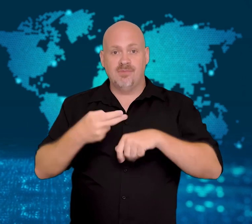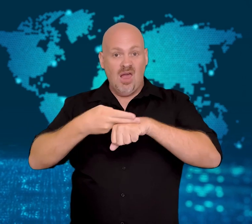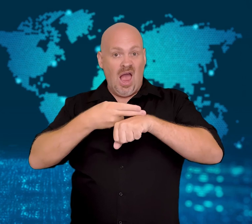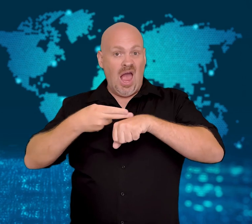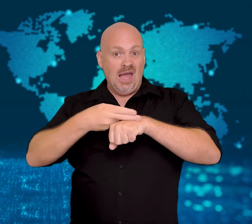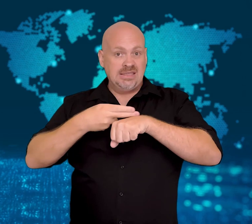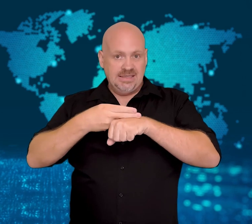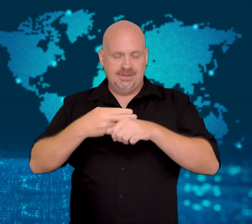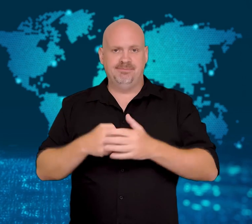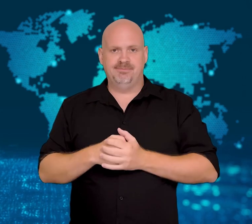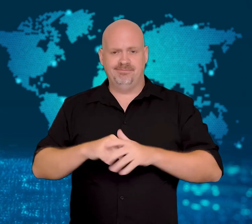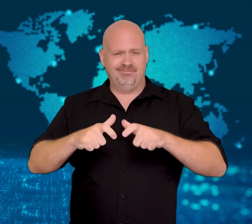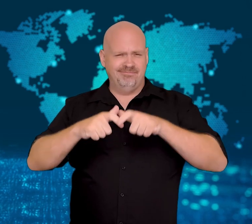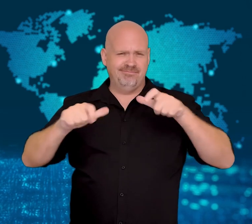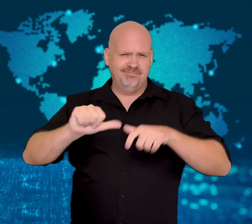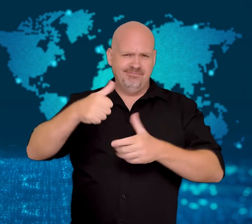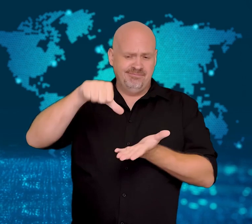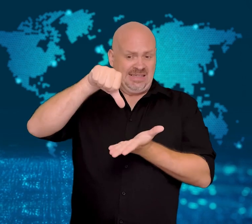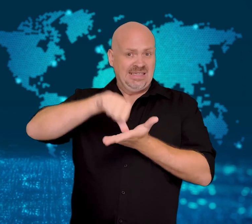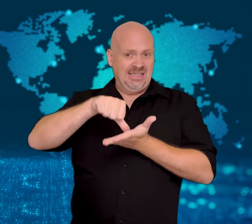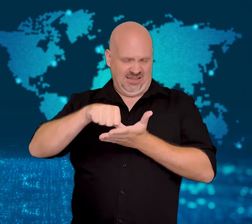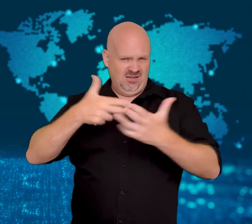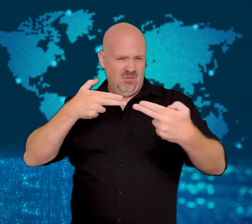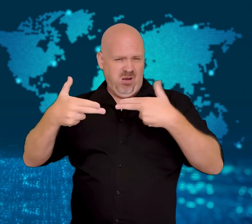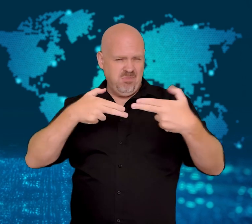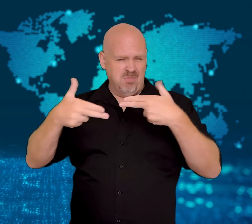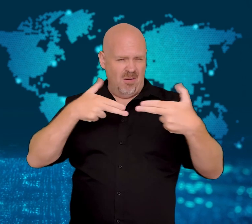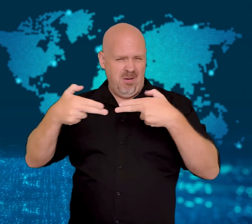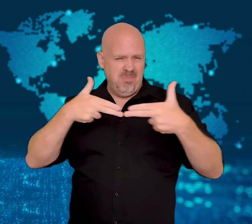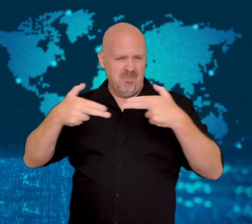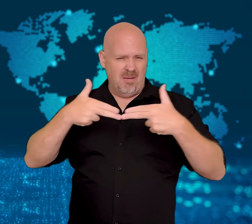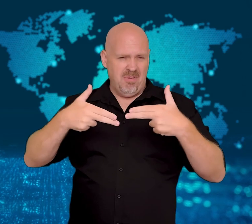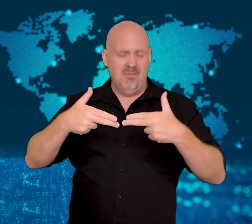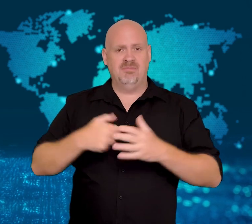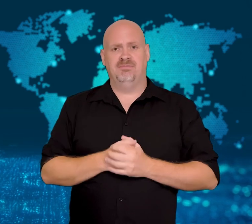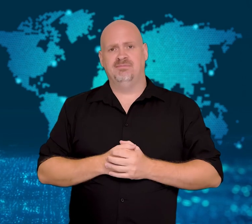Gun battles rage in capital